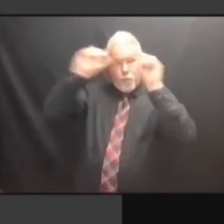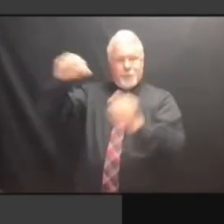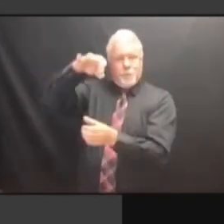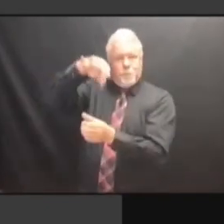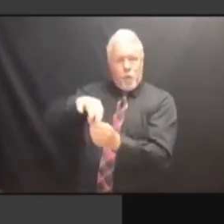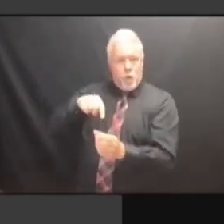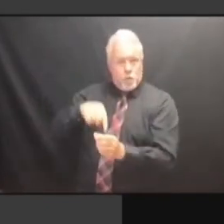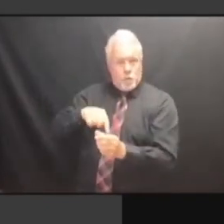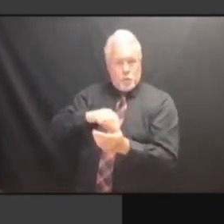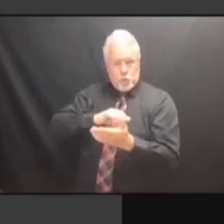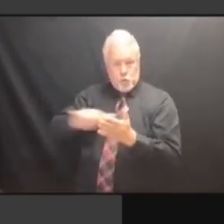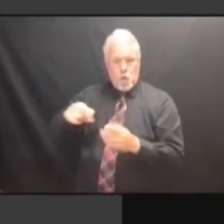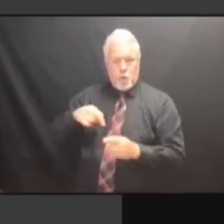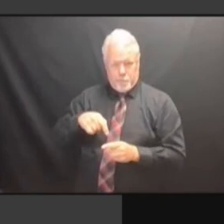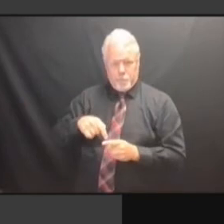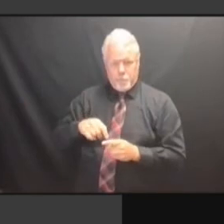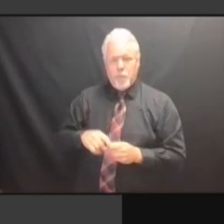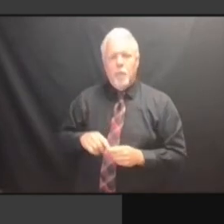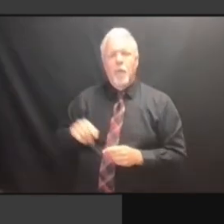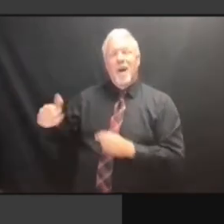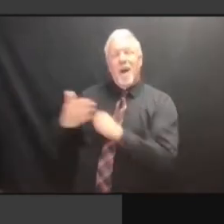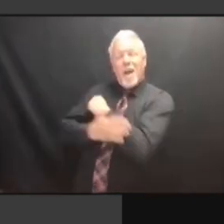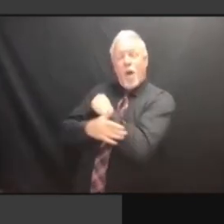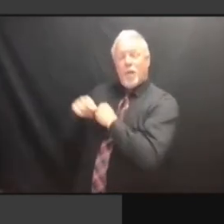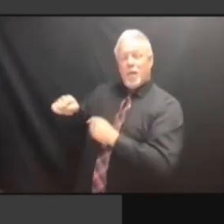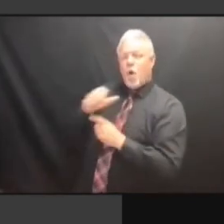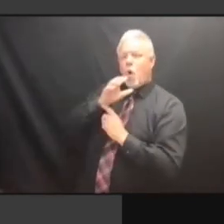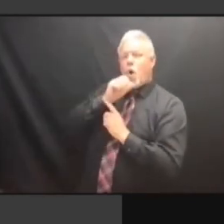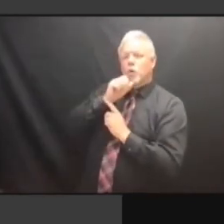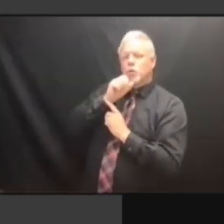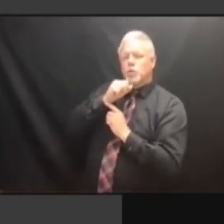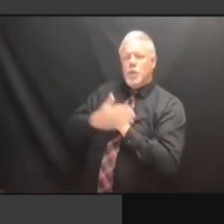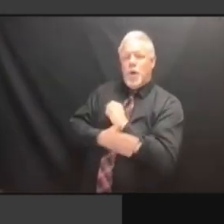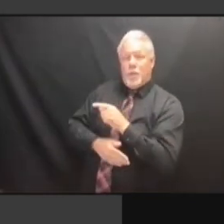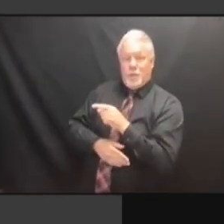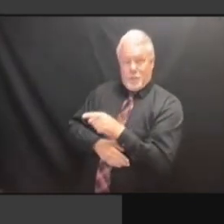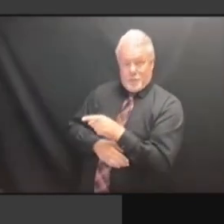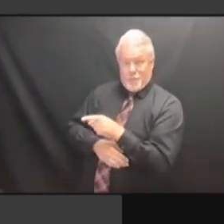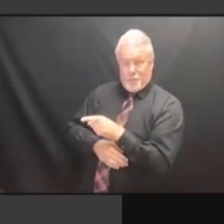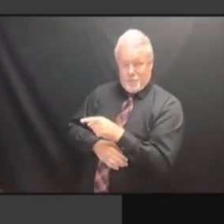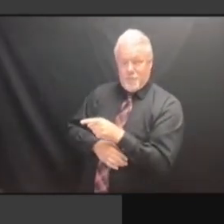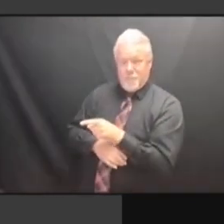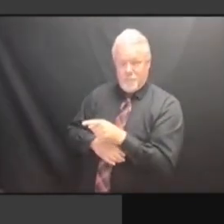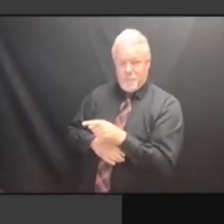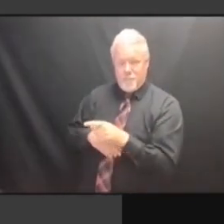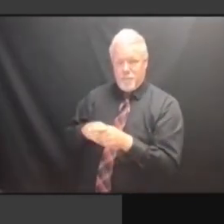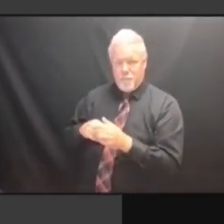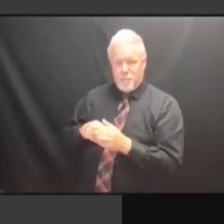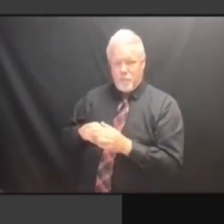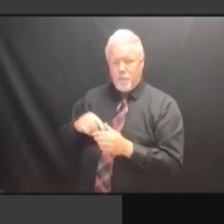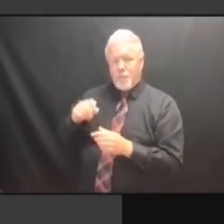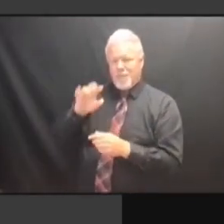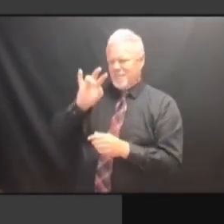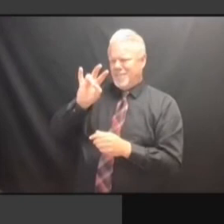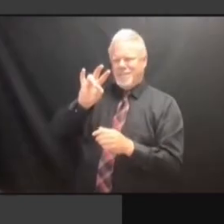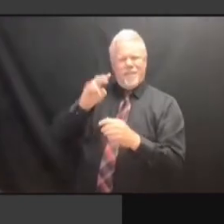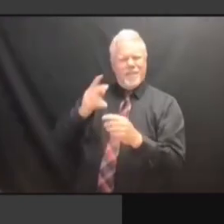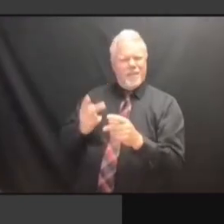BECAUSE ORANGE COUNTY HAS SEVEN TIMES THE RATE OF UNDERVOTES BECAUSE ORANGE COUNTY HAS SEVEN TIMES THE RATE OF UNDERVOTES FOR TIMES THE RATE OF UNDERVOTES FOR TIMES THE RATE OF UNDERVOTES FOR THE TIMES THE RATE OF UNDERVOTES FOR THE PRESIDENT TIMES THE RATE OF UNDERVOTES FOR THE PRESIDENT AS TIMES THE RATE OF UNDERVOTES FOR THE PRESIDENT AS THE TIMES THE RATE OF UNDERVOTES FOR THE PRESIDENT AS THE REST TIMES THE RATE OF UNDERVOTES FOR THE PRESIDENT AS THE REST OF TIMES THE RATE OF UNDERVOTES FOR THE PRESIDENT AS THE REST OF THE THE PRESIDENT AS THE REST OF THE THE PRESIDENT AS THE REST OF THE STATE. STATE. STATE. AND STATE. AND I STATE. AND I SAID, STATE. AND I SAID, YEAH, STATE. AND I SAID, YEAH, I STATE. AND I SAID, YEAH, I SEE STATE. AND I SAID, YEAH, I SEE THAT, AND I SAID, YEAH, I SEE THAT, AND I SAID, YEAH, I SEE THAT, THAT'S AND I SAID, YEAH, I SEE THAT, THAT'S SOMETHING AND I SAID, YEAH, I SEE THAT, THAT'S SOMETHING WE AND I SAID, YEAH, I SEE THAT, THAT'S SOMETHING WE SHOULD